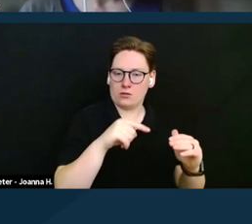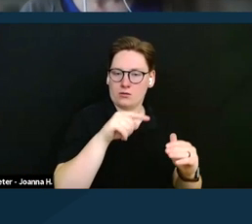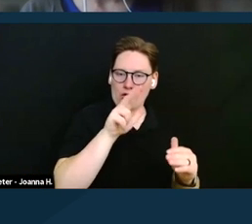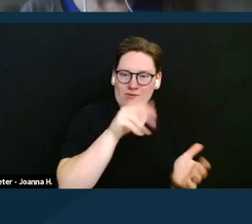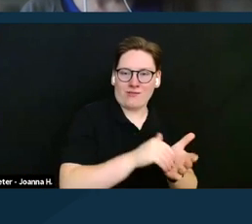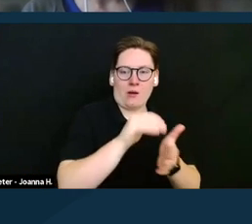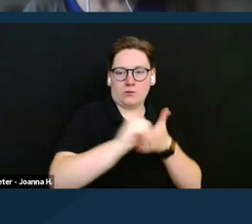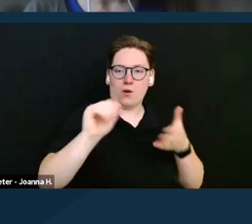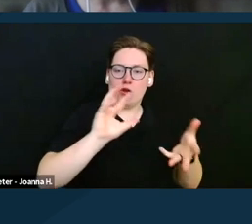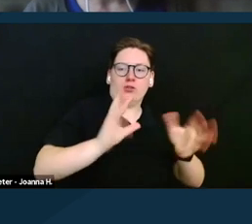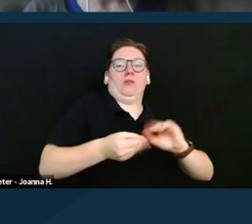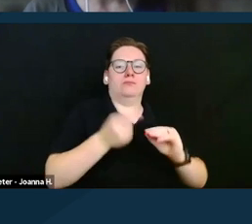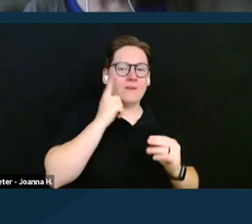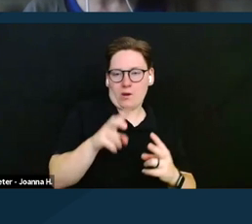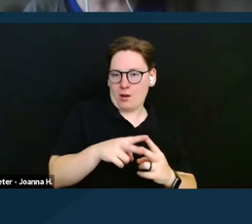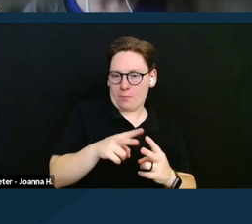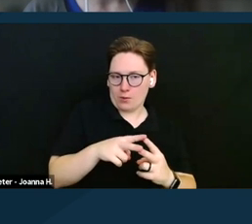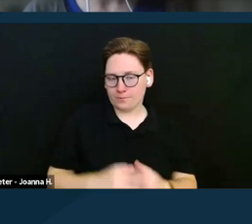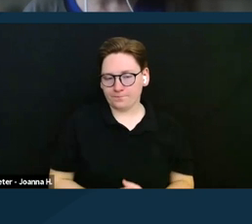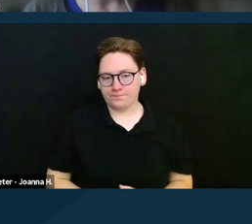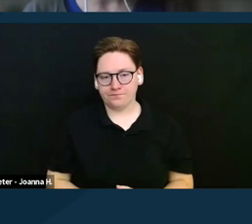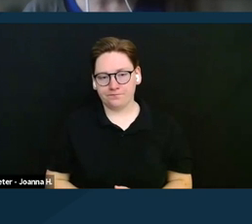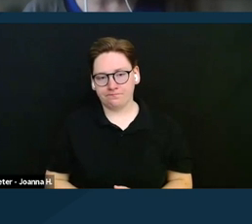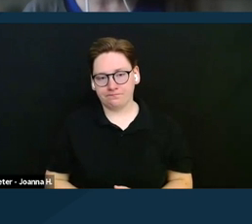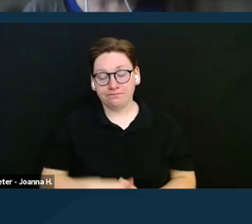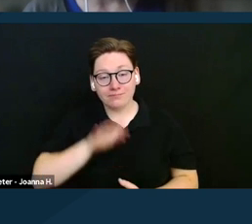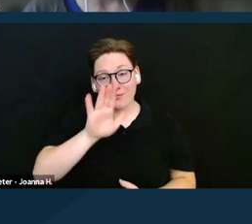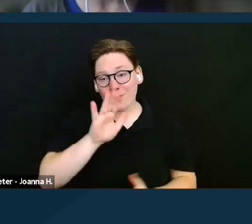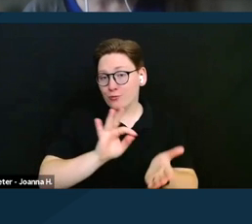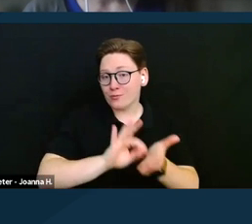So if their countable assets exceed $3,000,